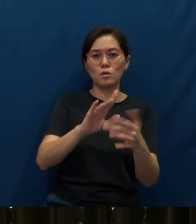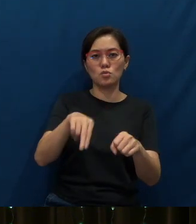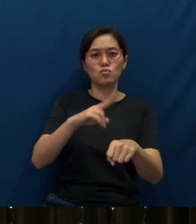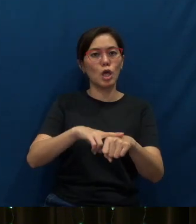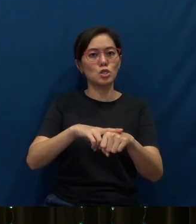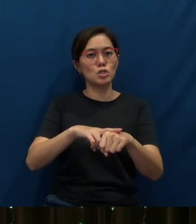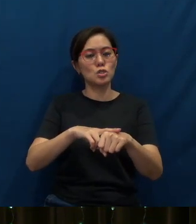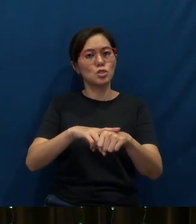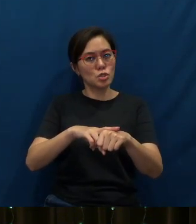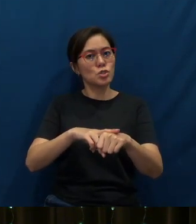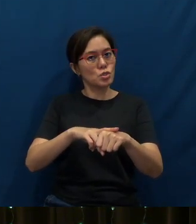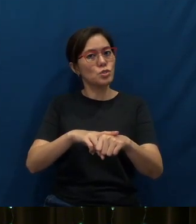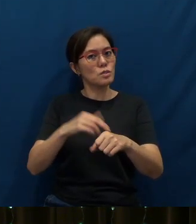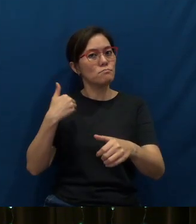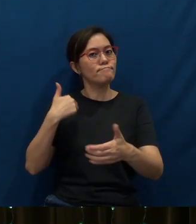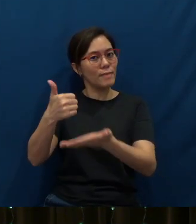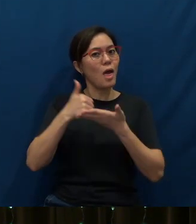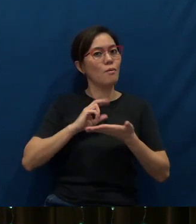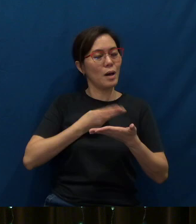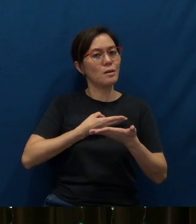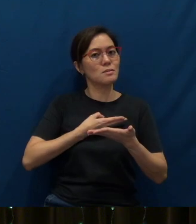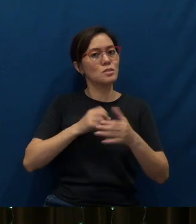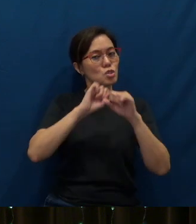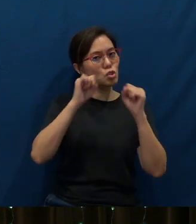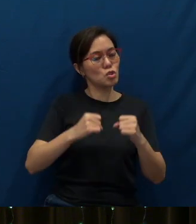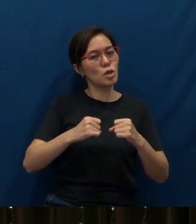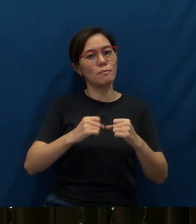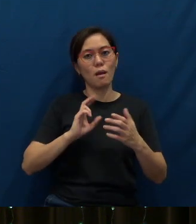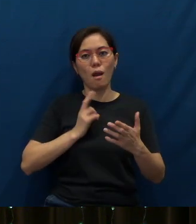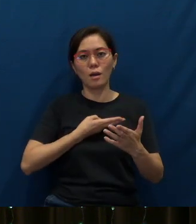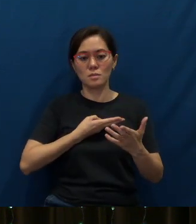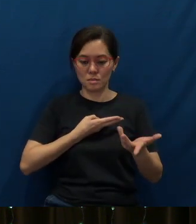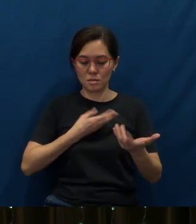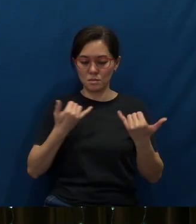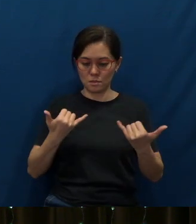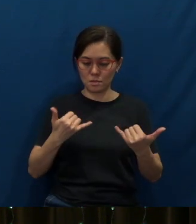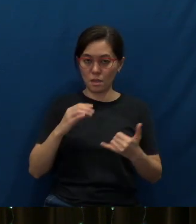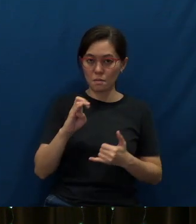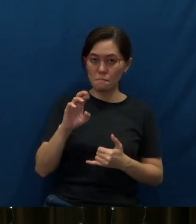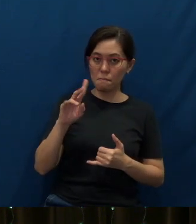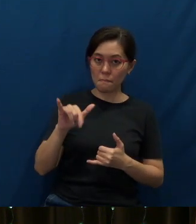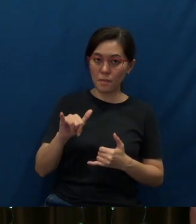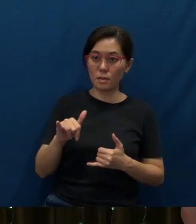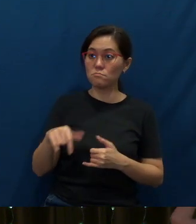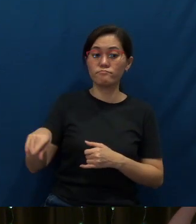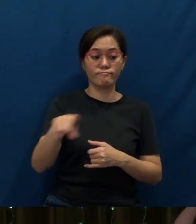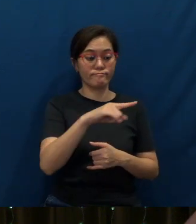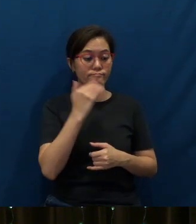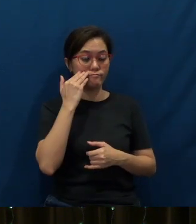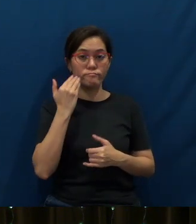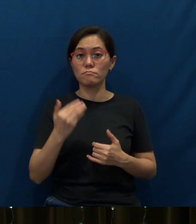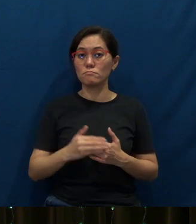has helped us, has shaped us, into the Bartley that we all know, that we all love.